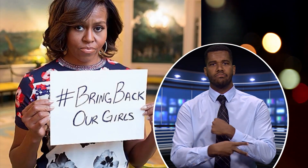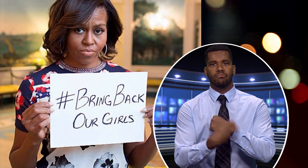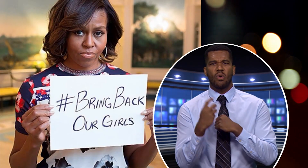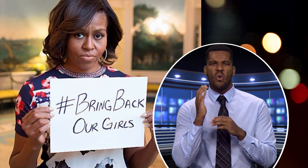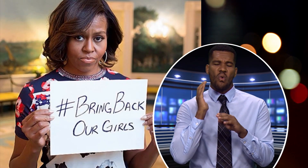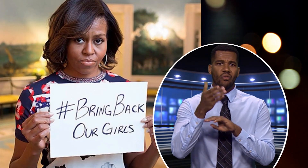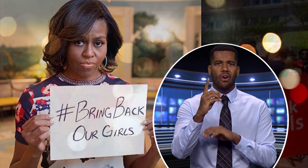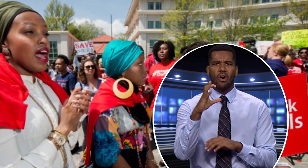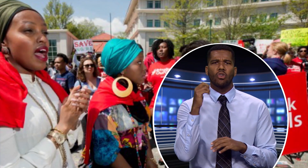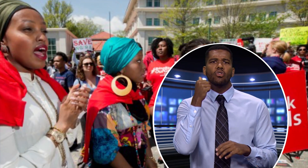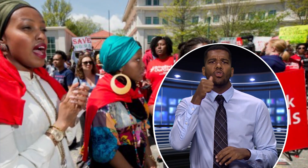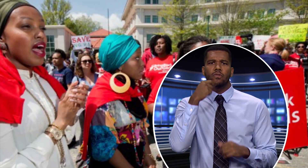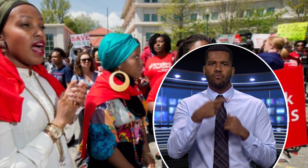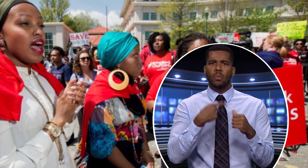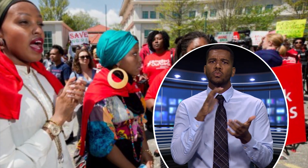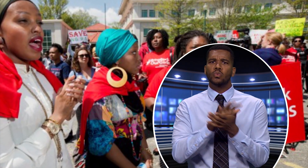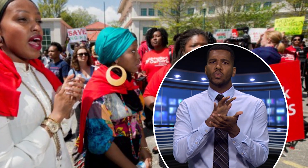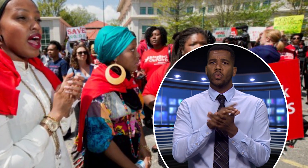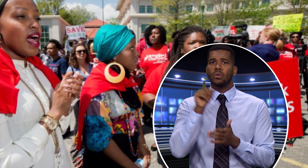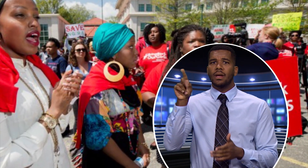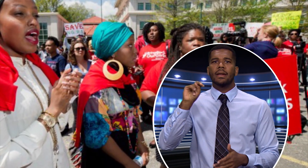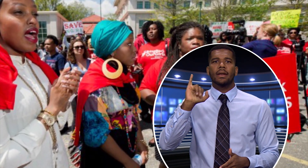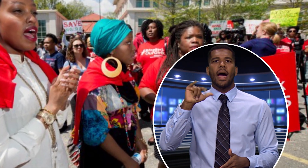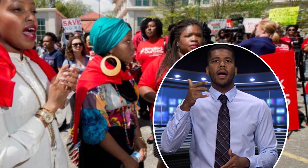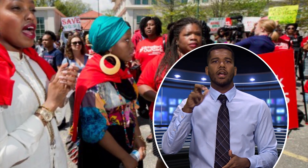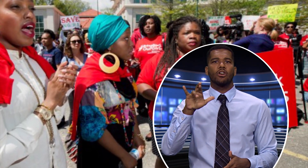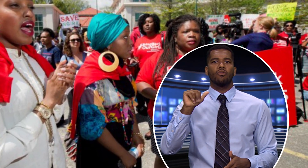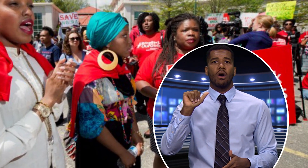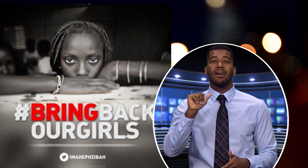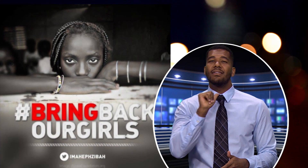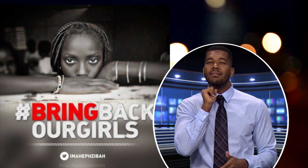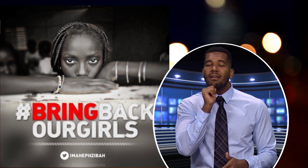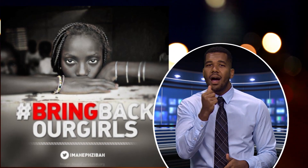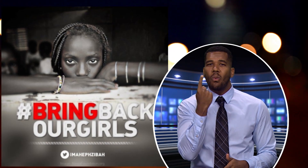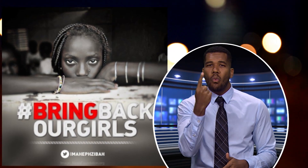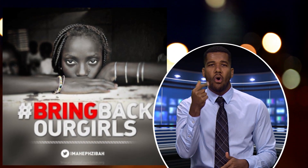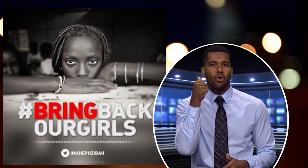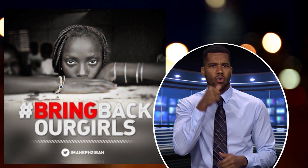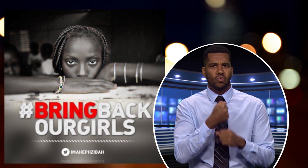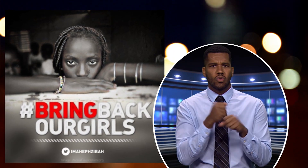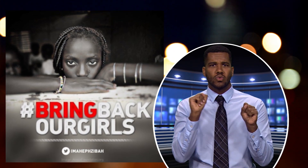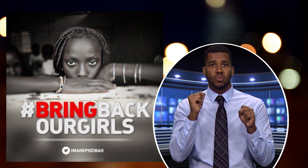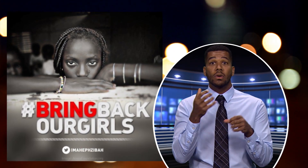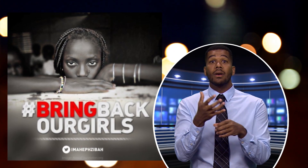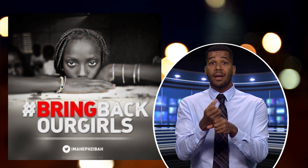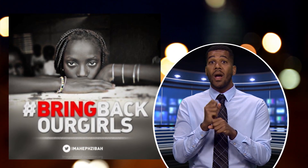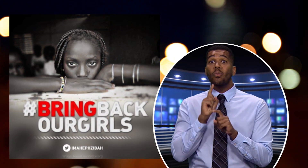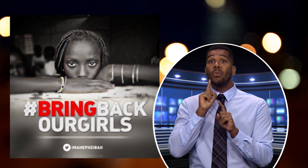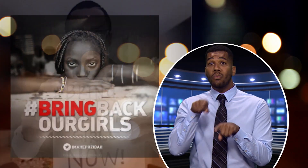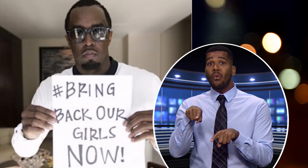from their school in Nigeria. Since that time, not one girl has been rescued even after they’d